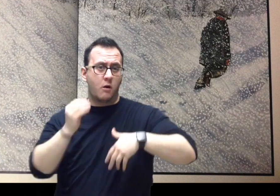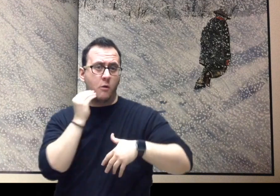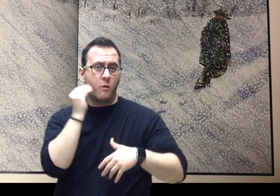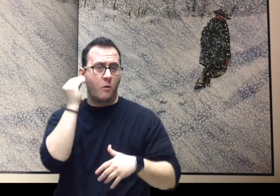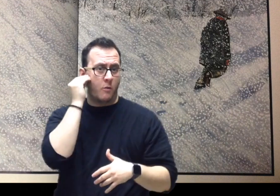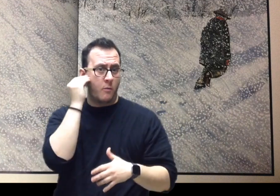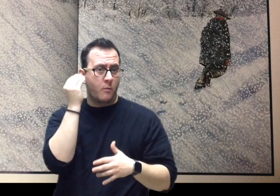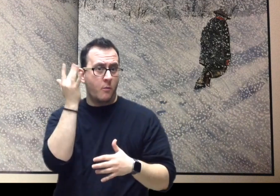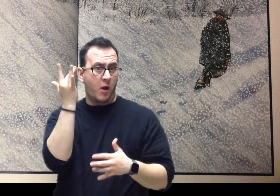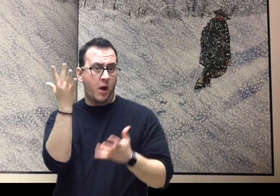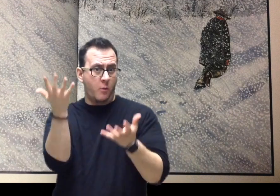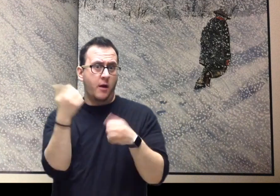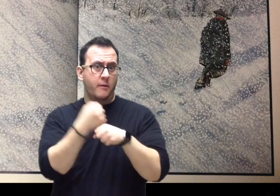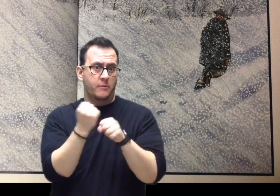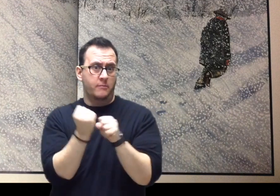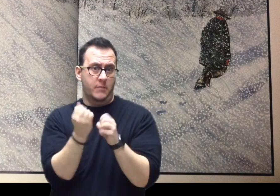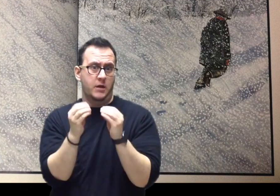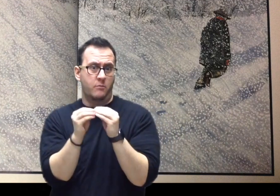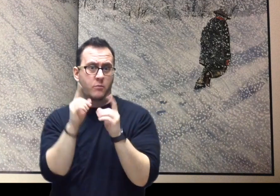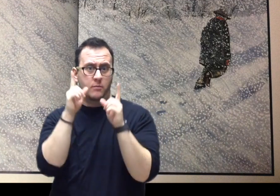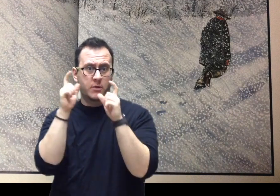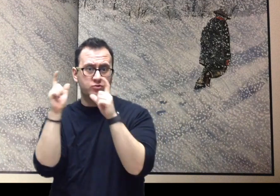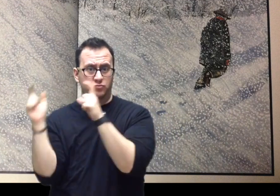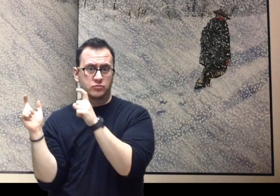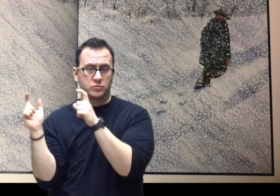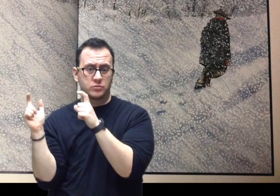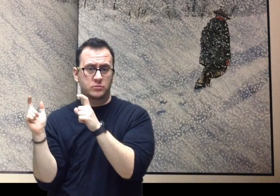He became ill with pneumonia after that walk and died two weeks later.